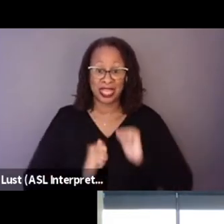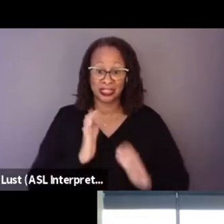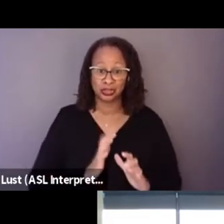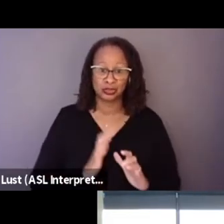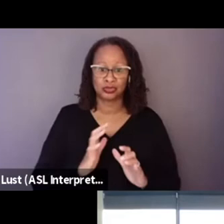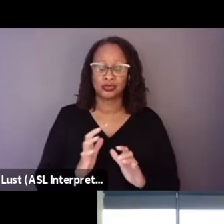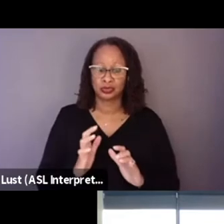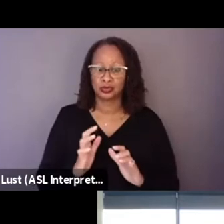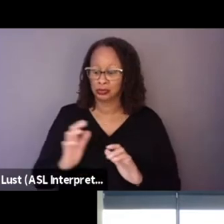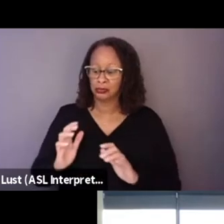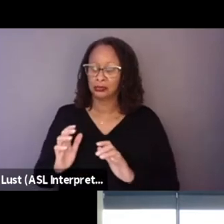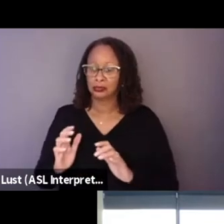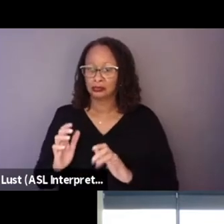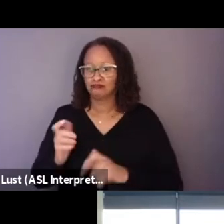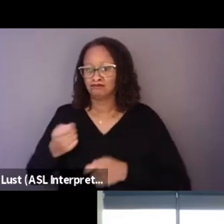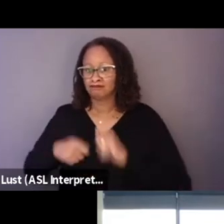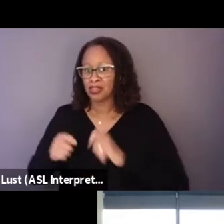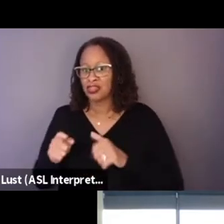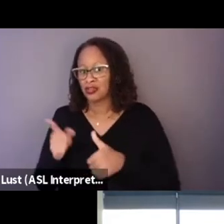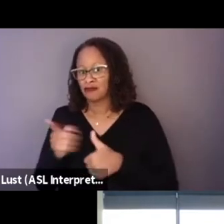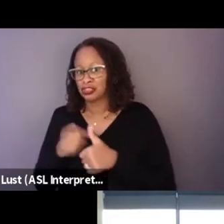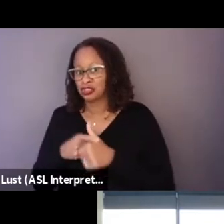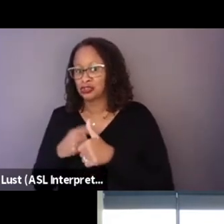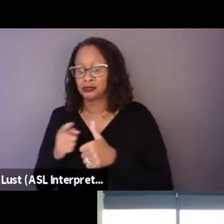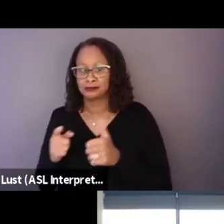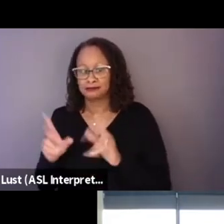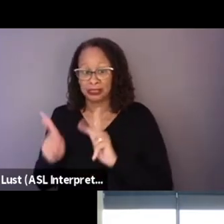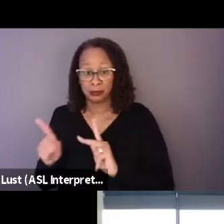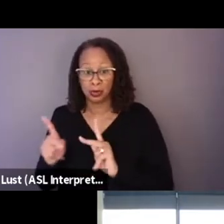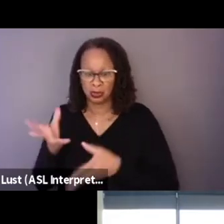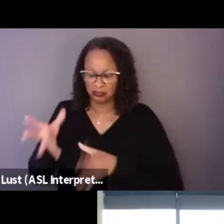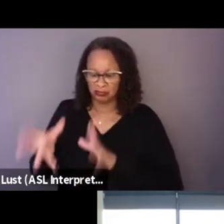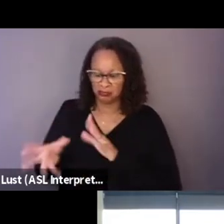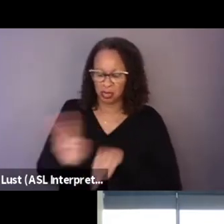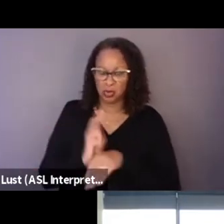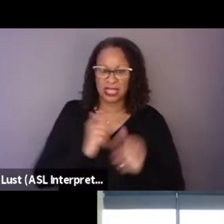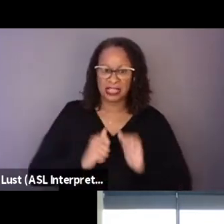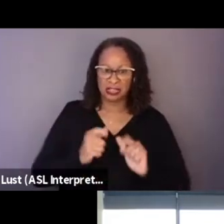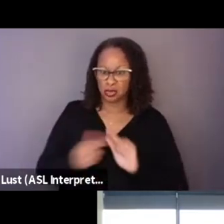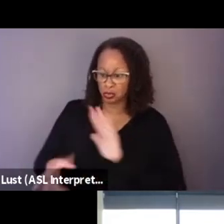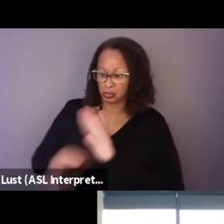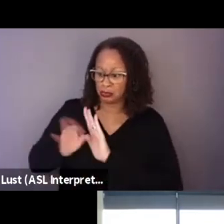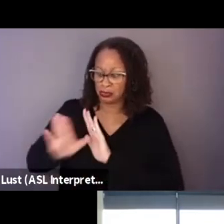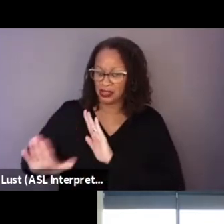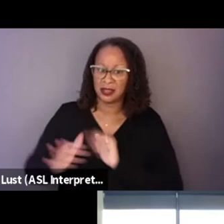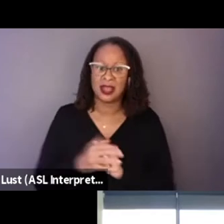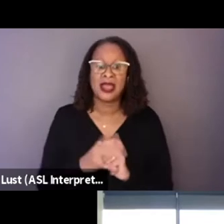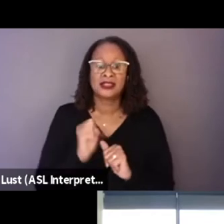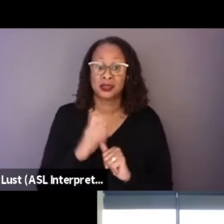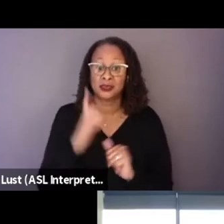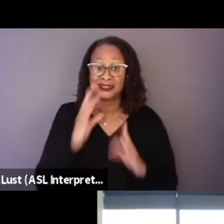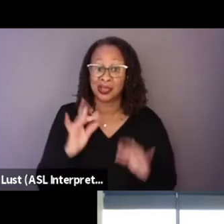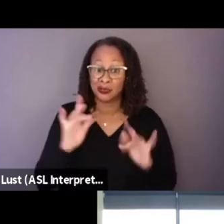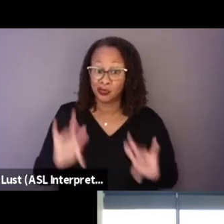Then the idea evolved naturally to, okay, let's record their acting process